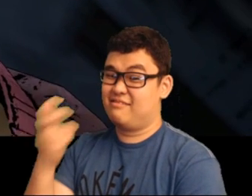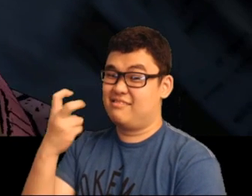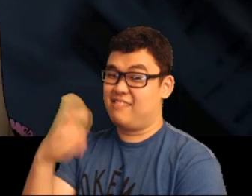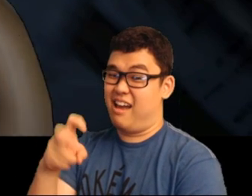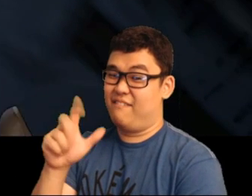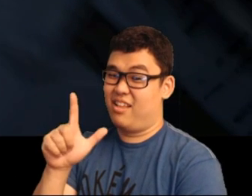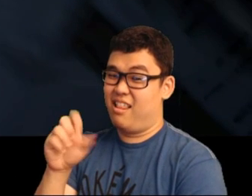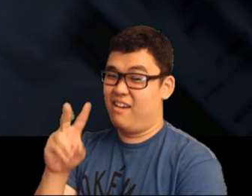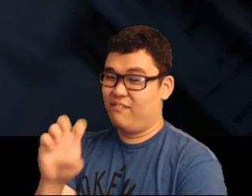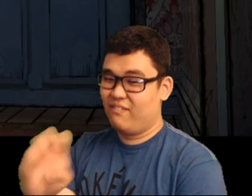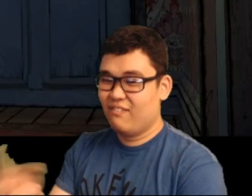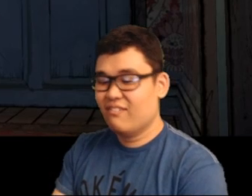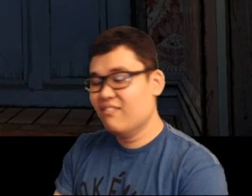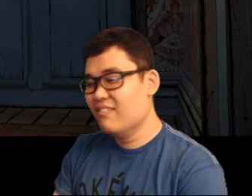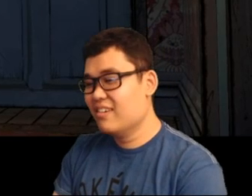Tough love.